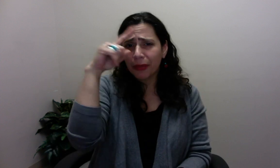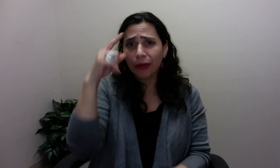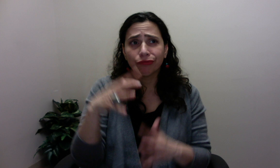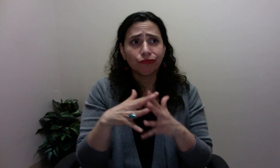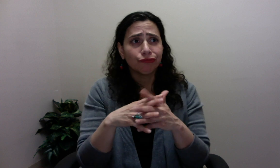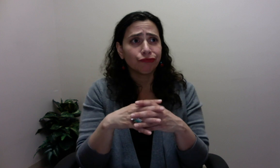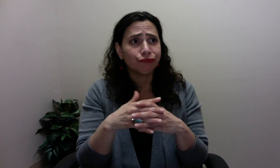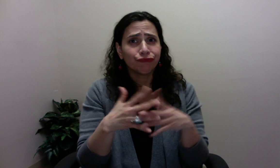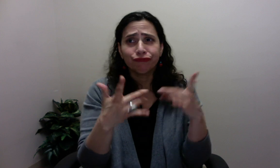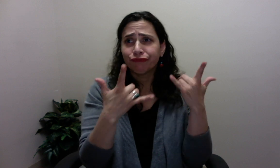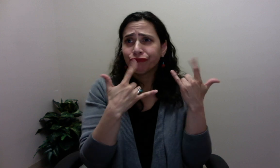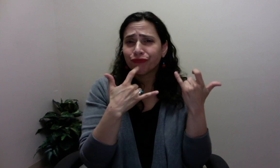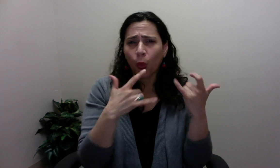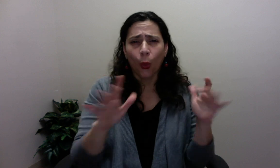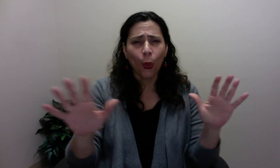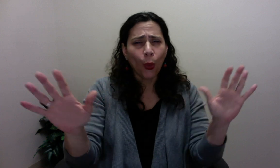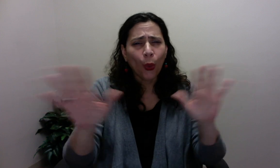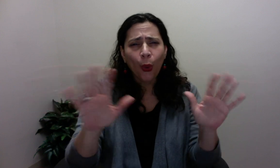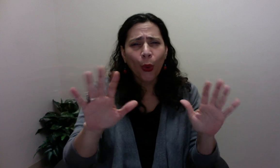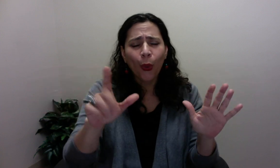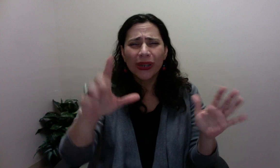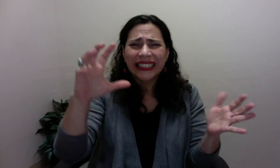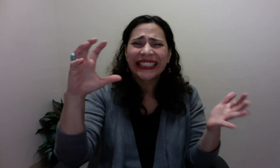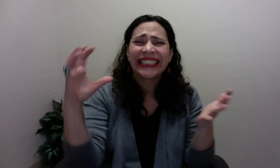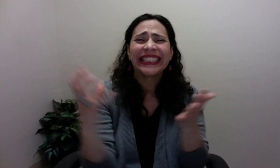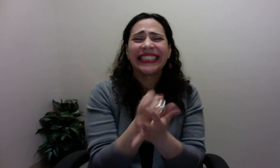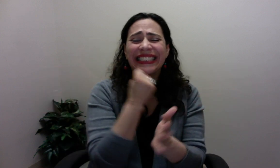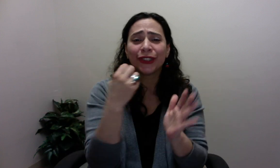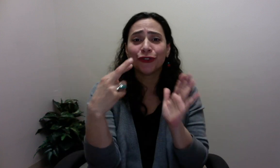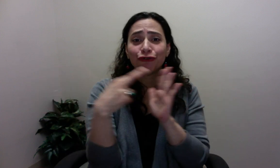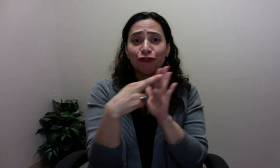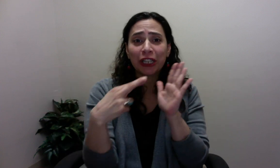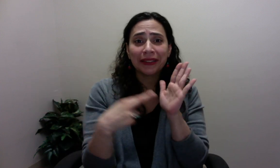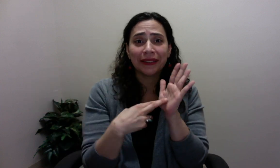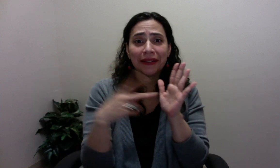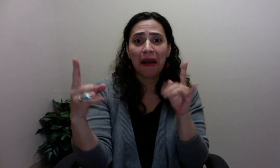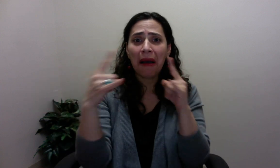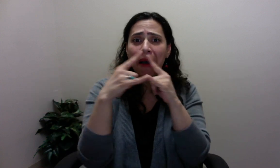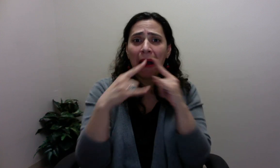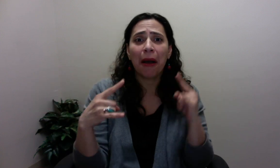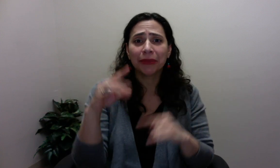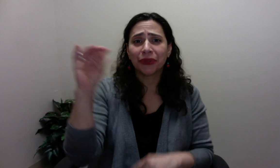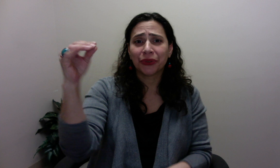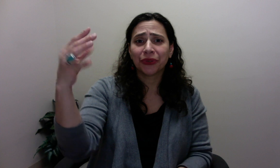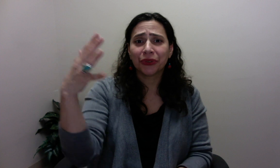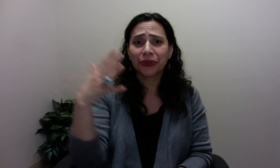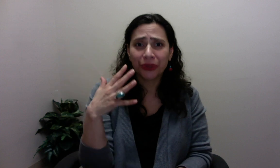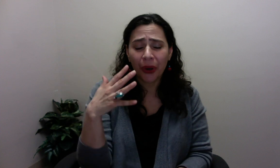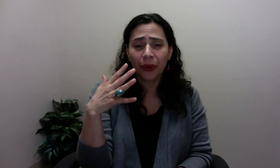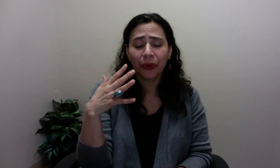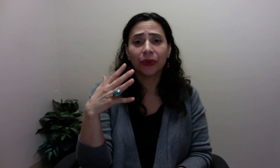Let your kids do nothing at all this summer. Don't miss this great opportunity. Hurry and Register your child for Sol Camp of the Deaf Summer Camp.